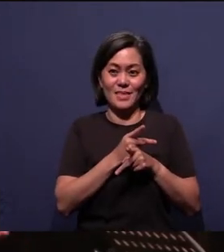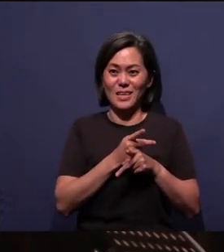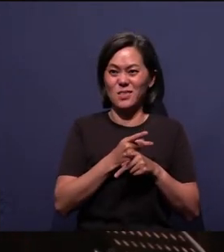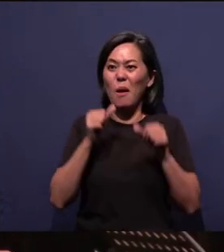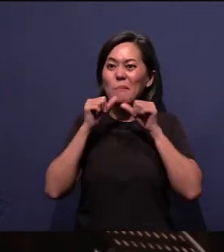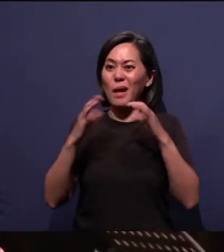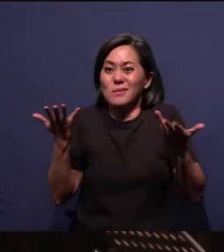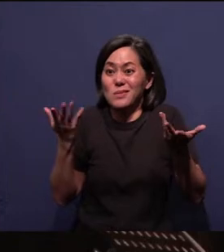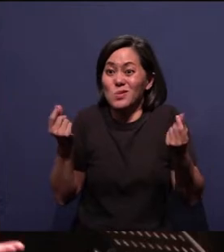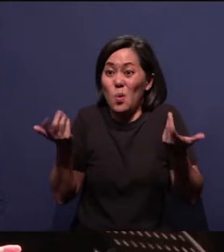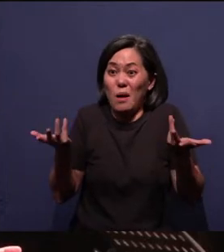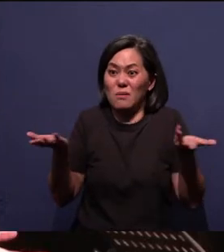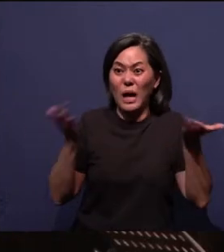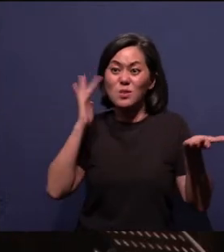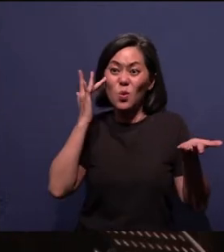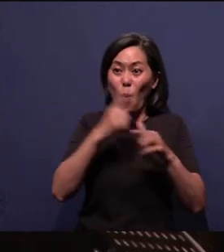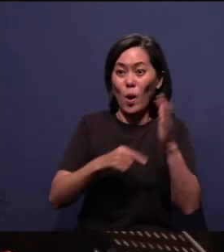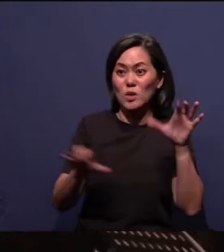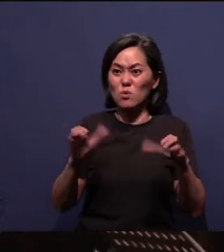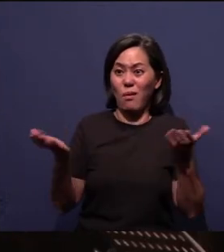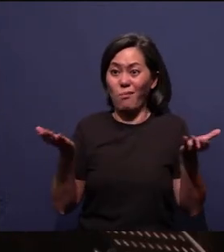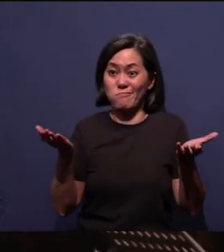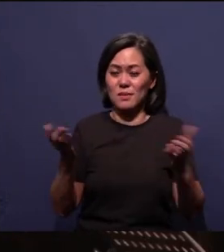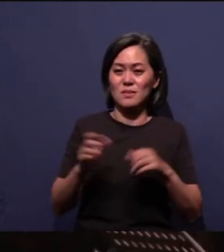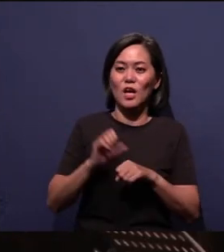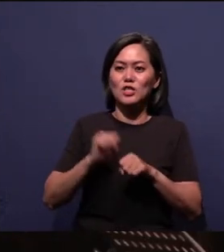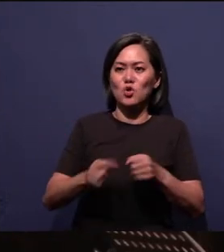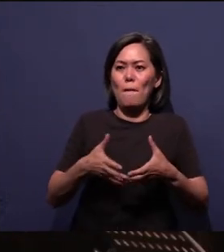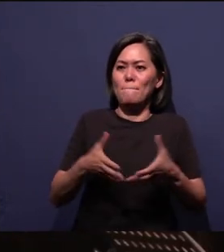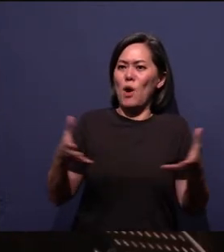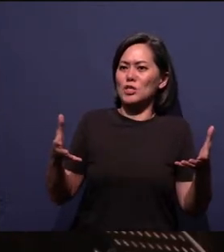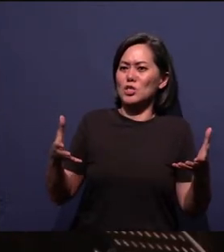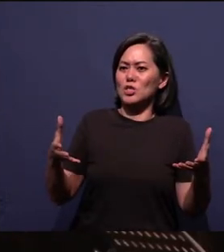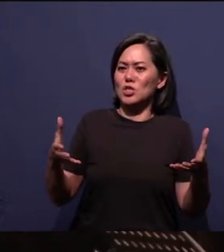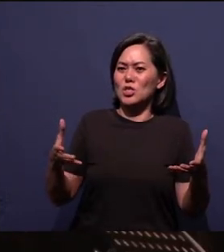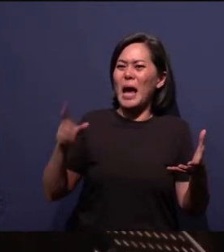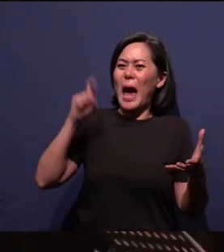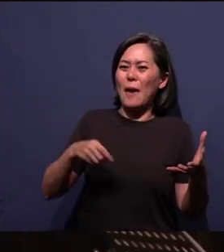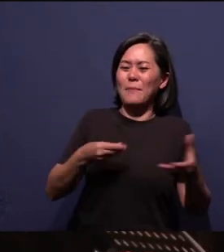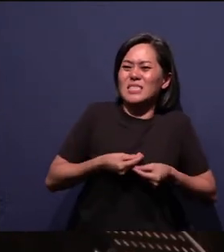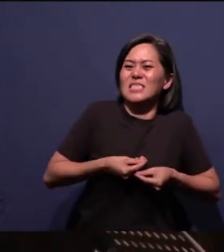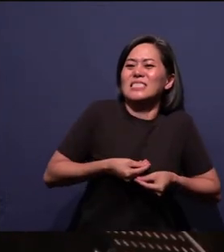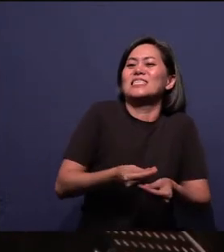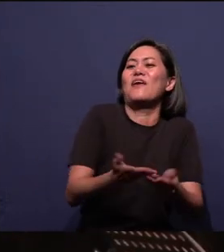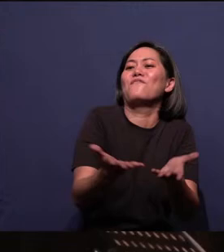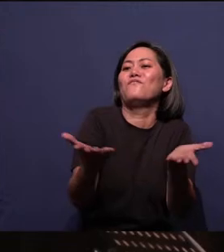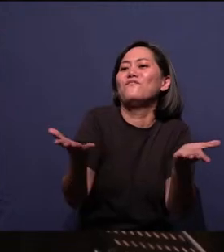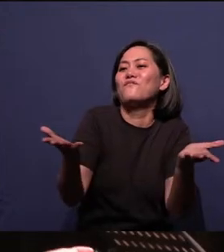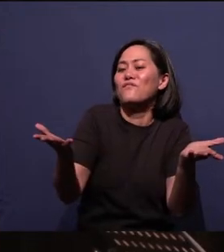I can't contain it, okay. So much, I've got to give it away. Very nice.